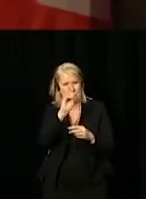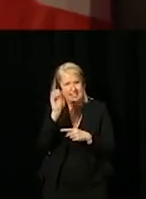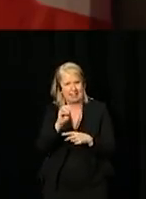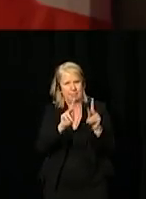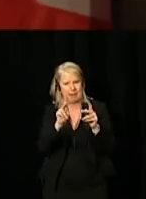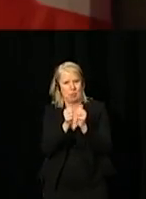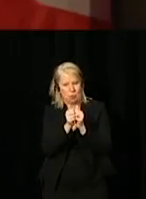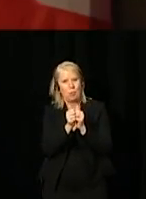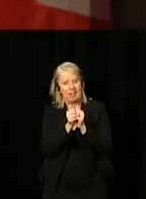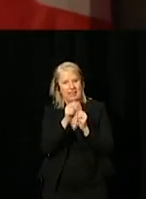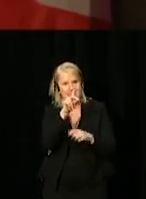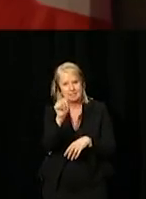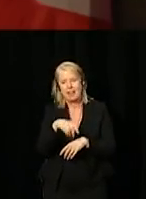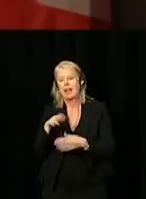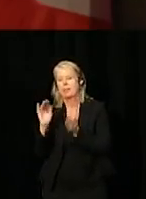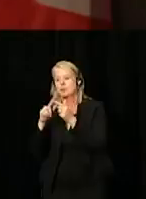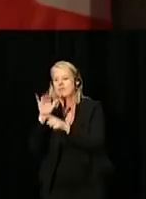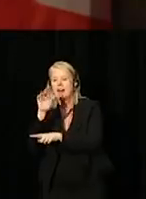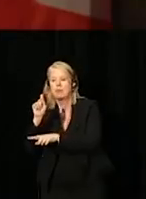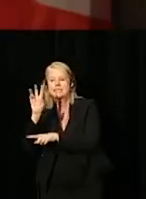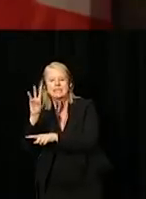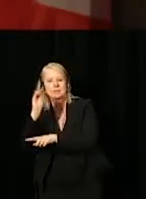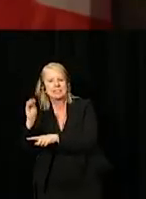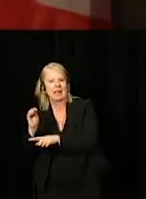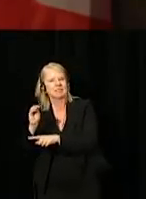compared to 5.6% for the public service as a whole.